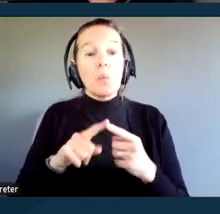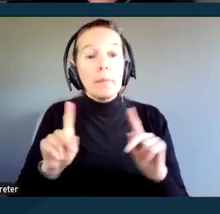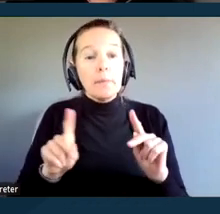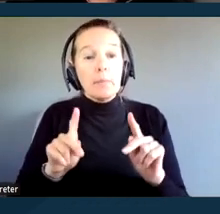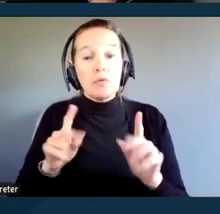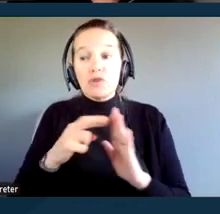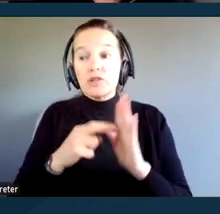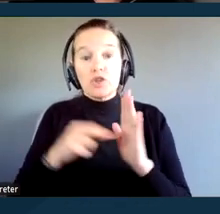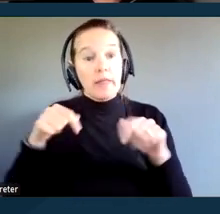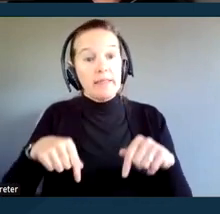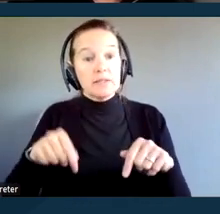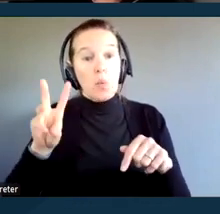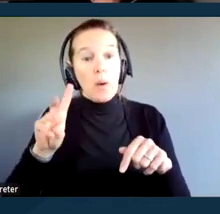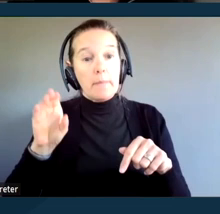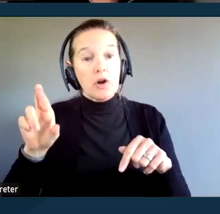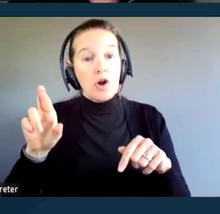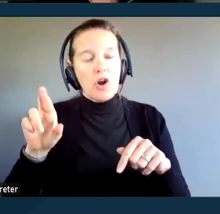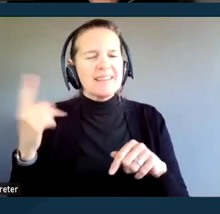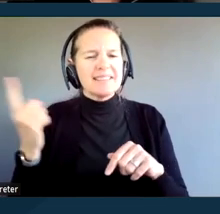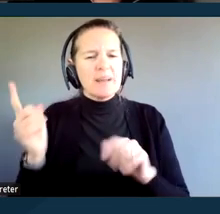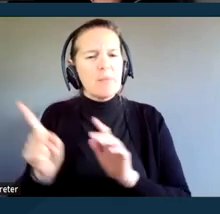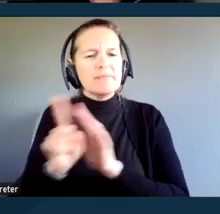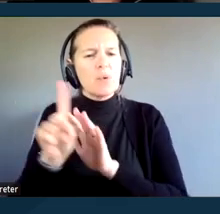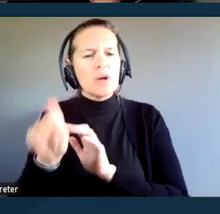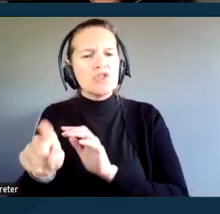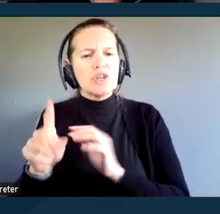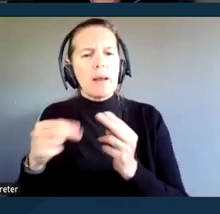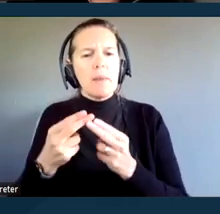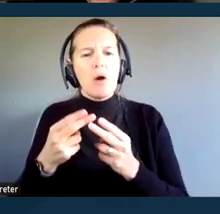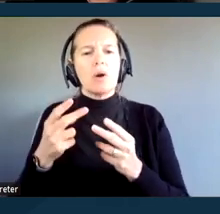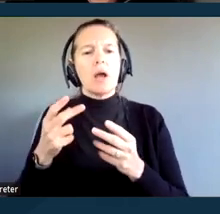somebody had asked a question about facilitated communication,